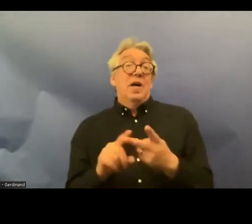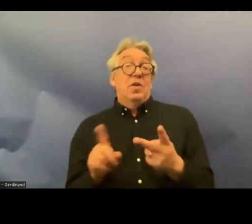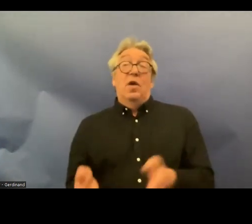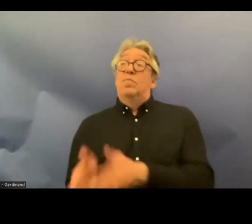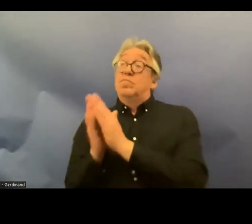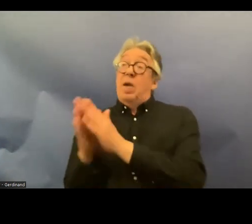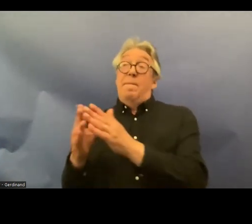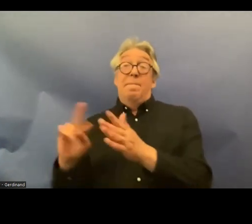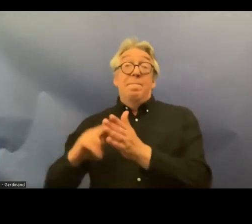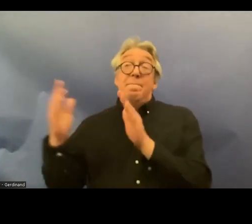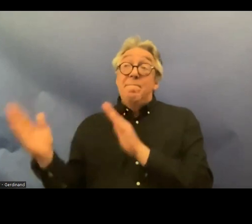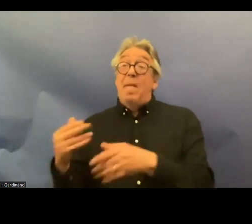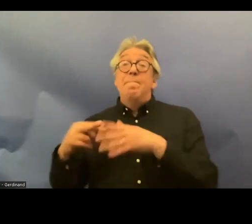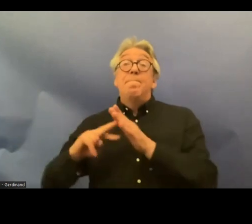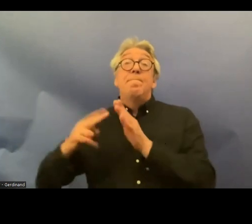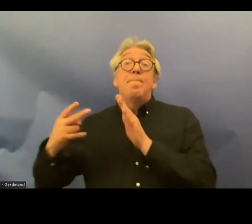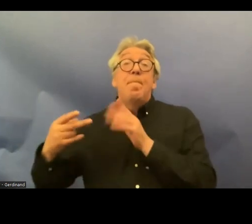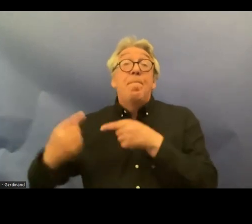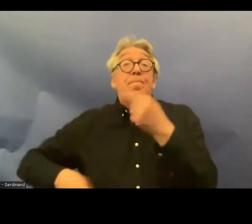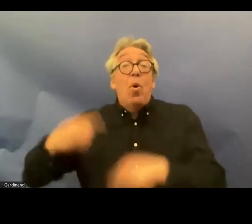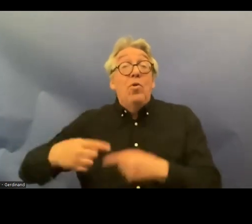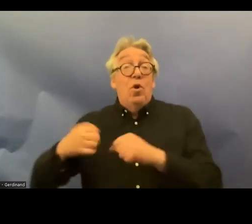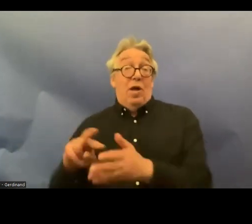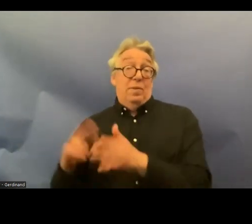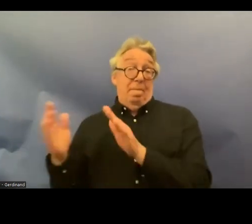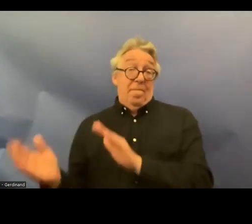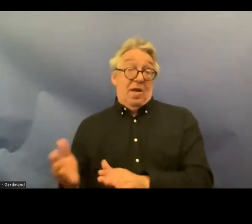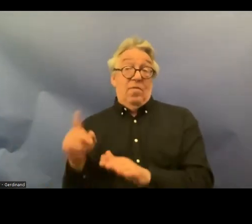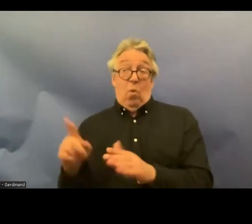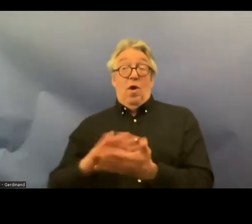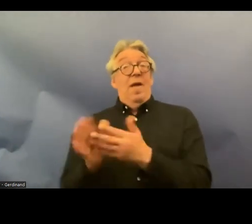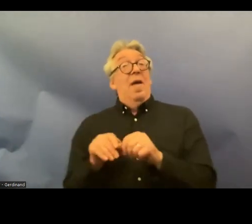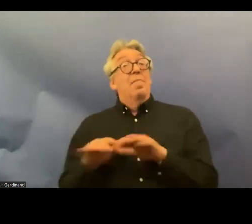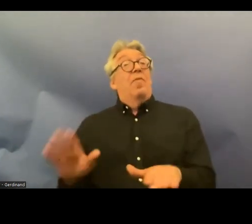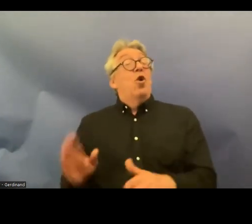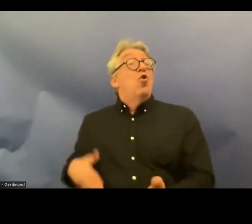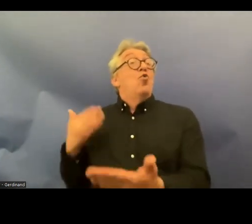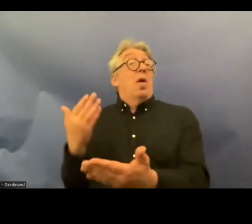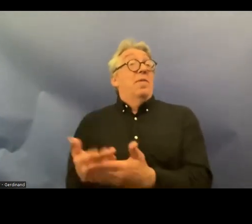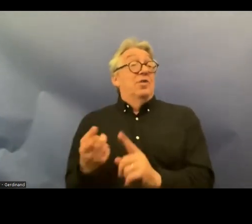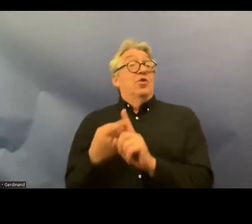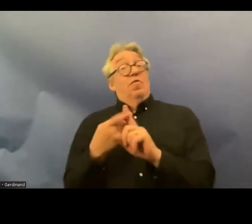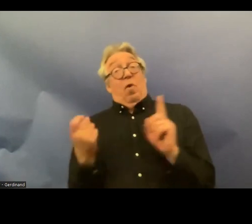action plans to implement recommendations from the United